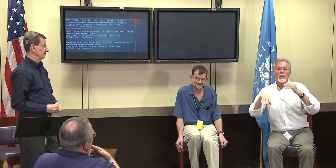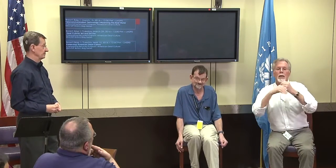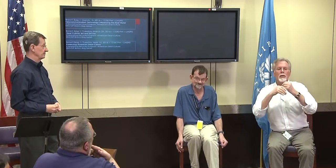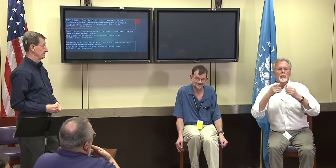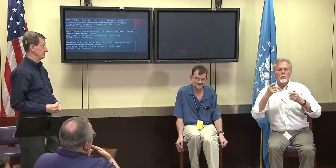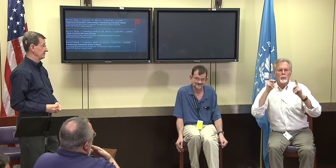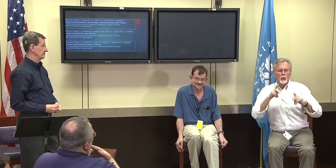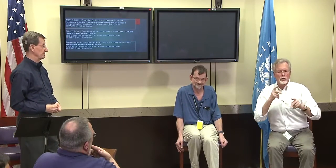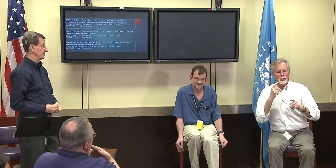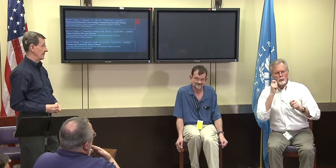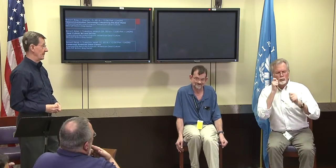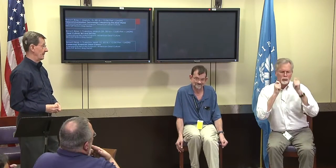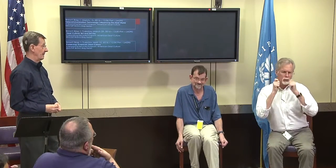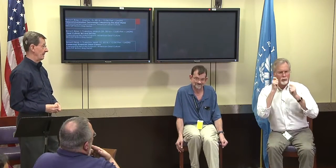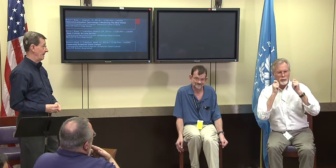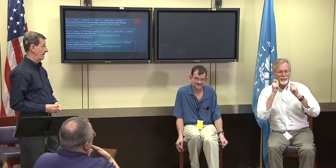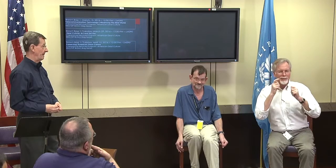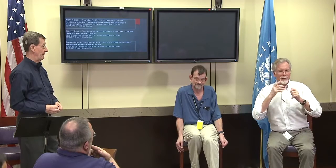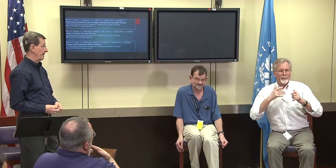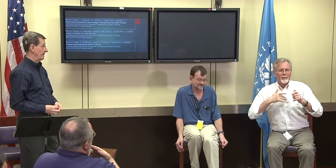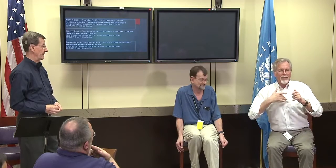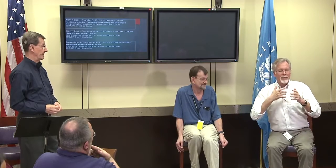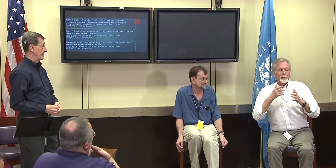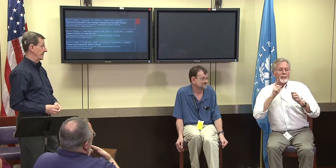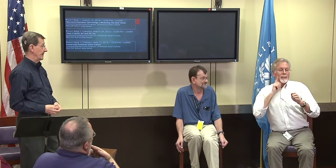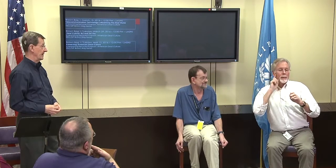to translate that specifically into an English phrase